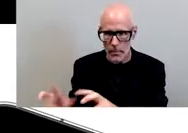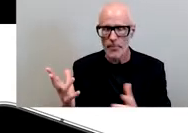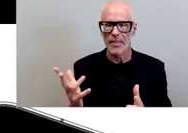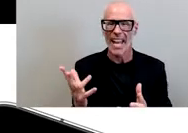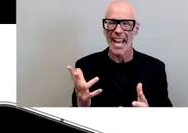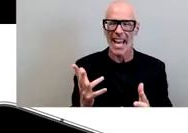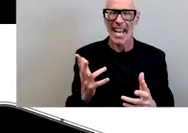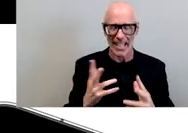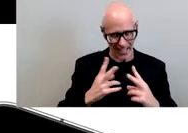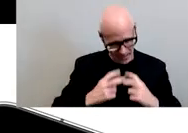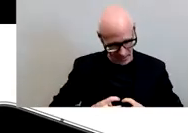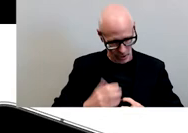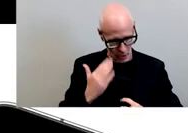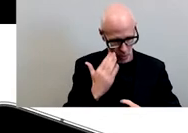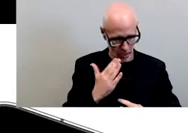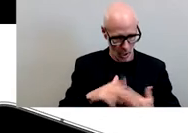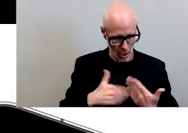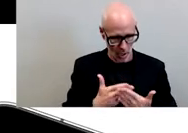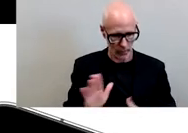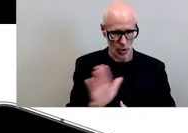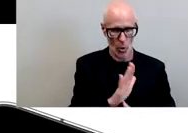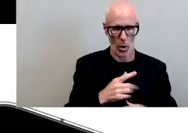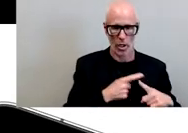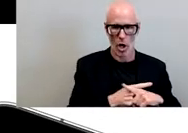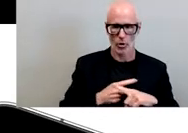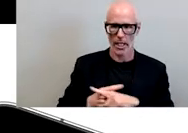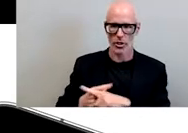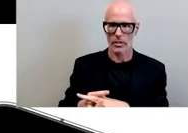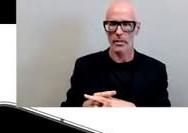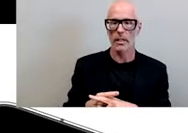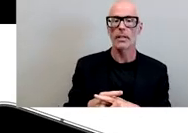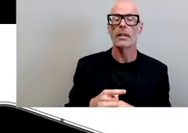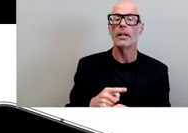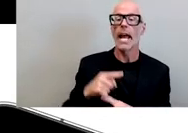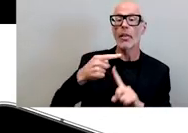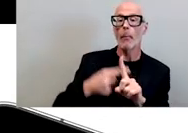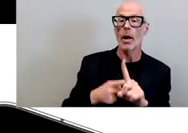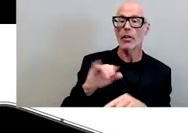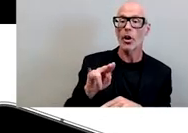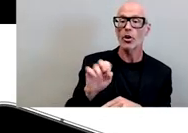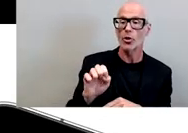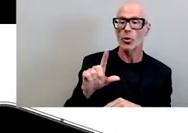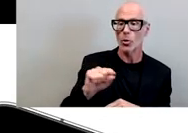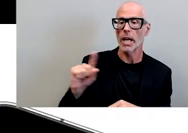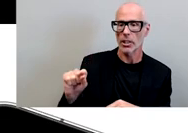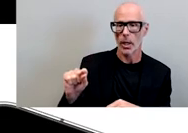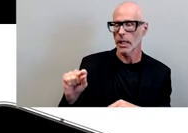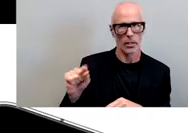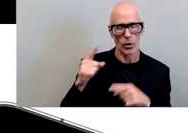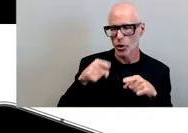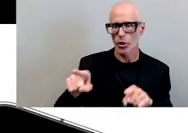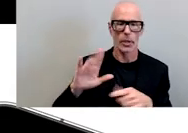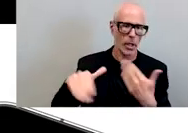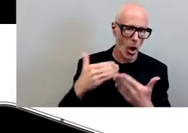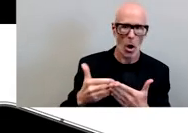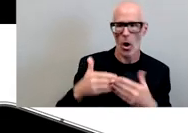own contradictions in june 2020 at the height of the protests around the country and around